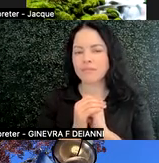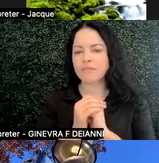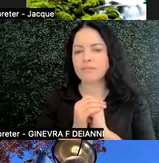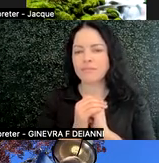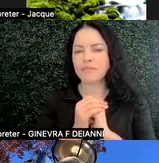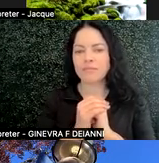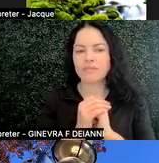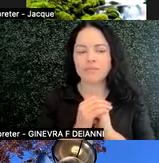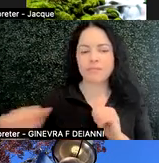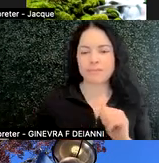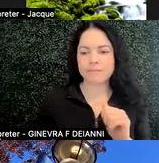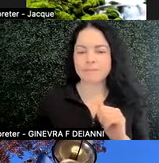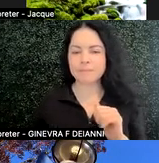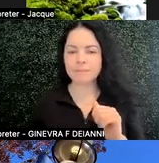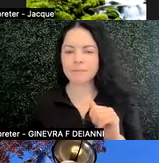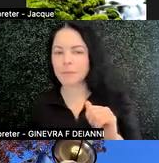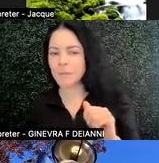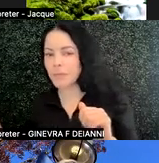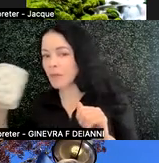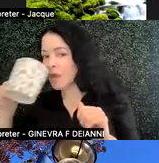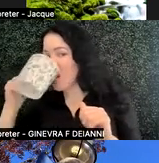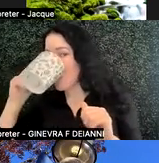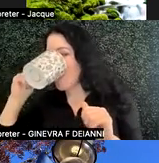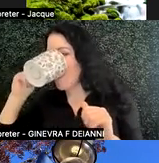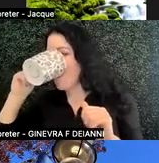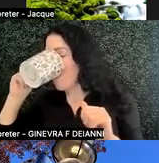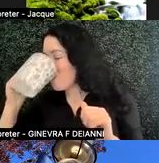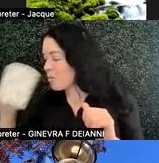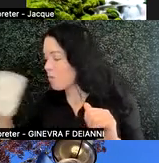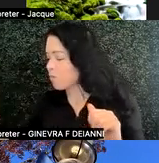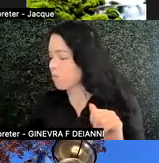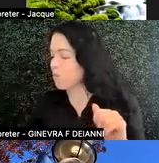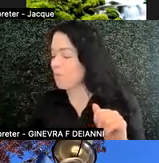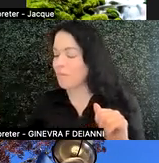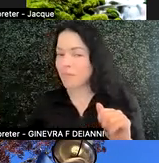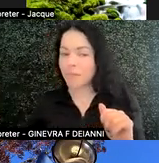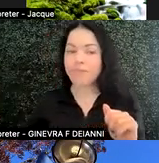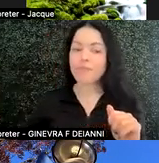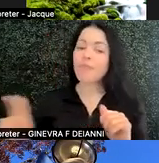on that page also on our last page. Also, be sure to use your college's learning management system.